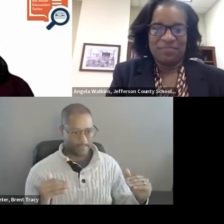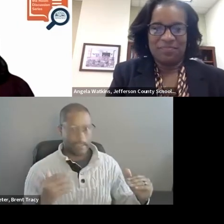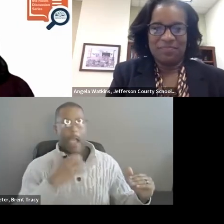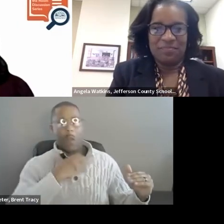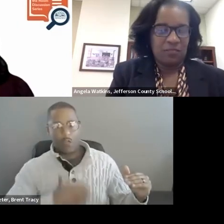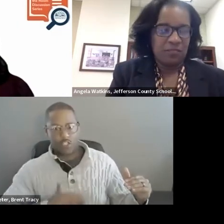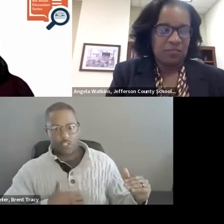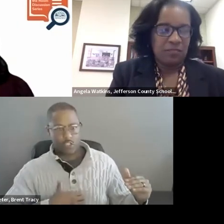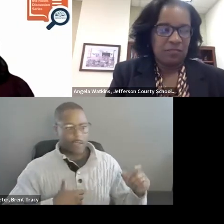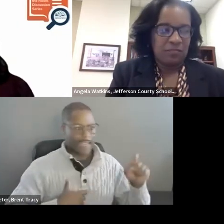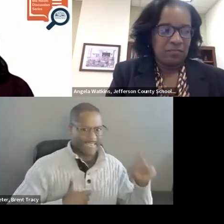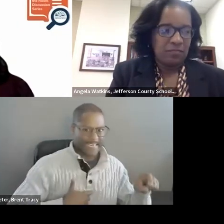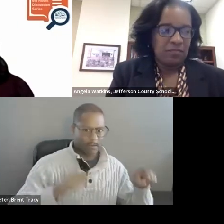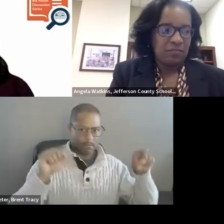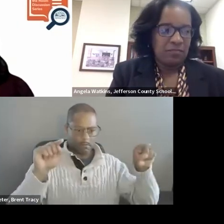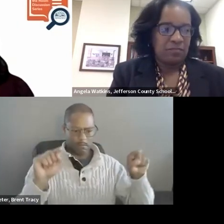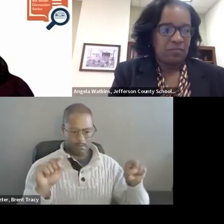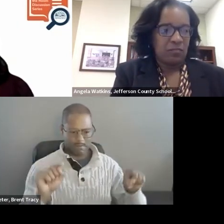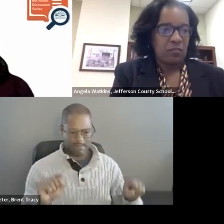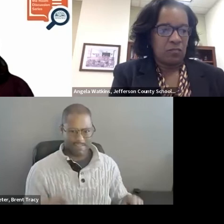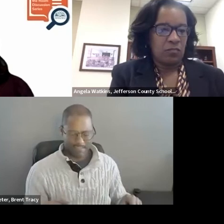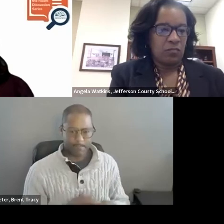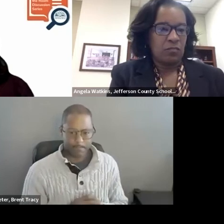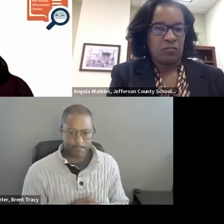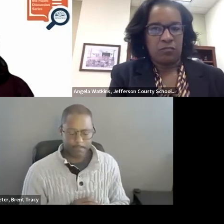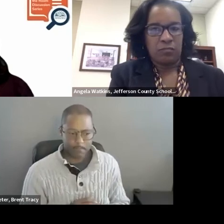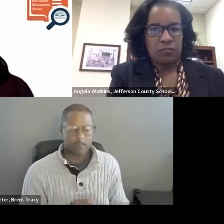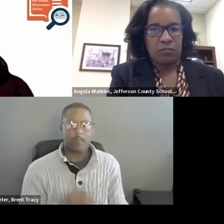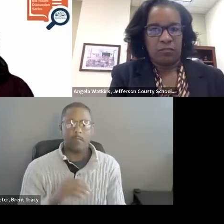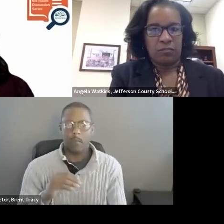The brief on instructional coaching that's part of the Ed Research for Recovery